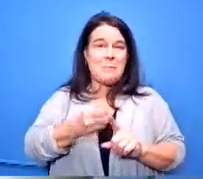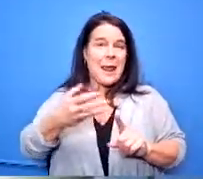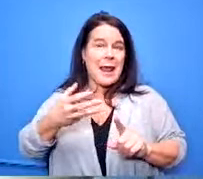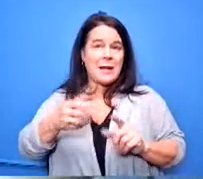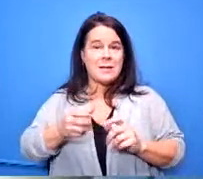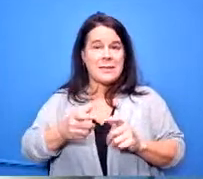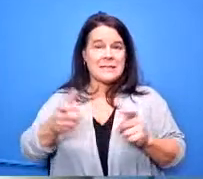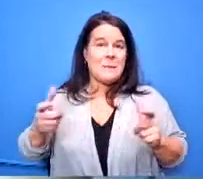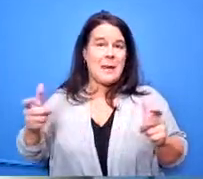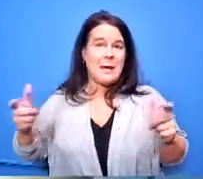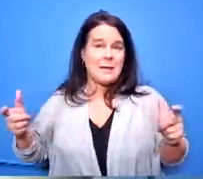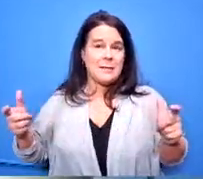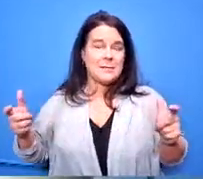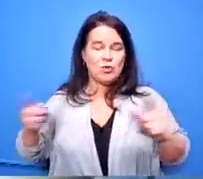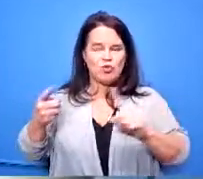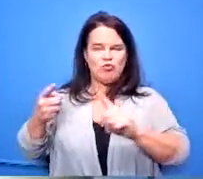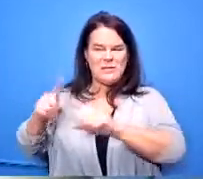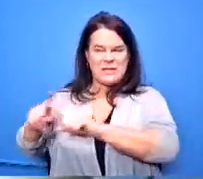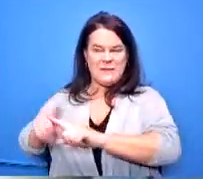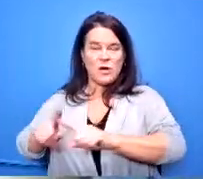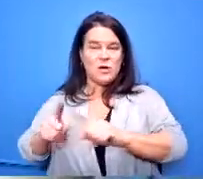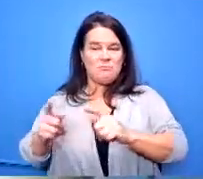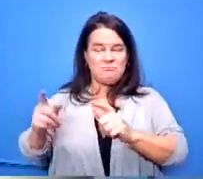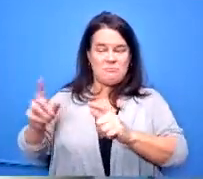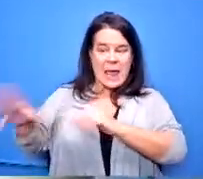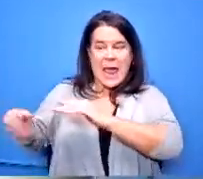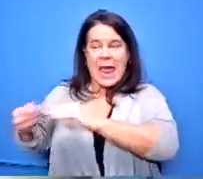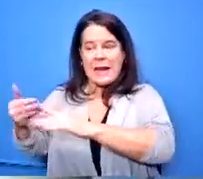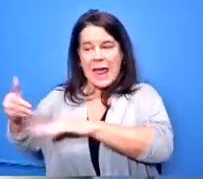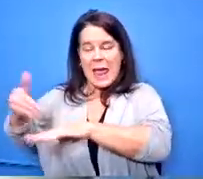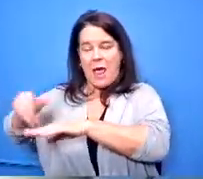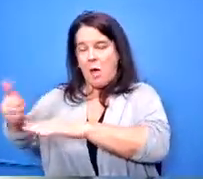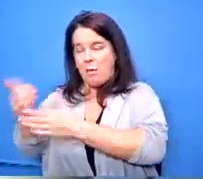to other schools since that's a real big part of the sports world where it's just